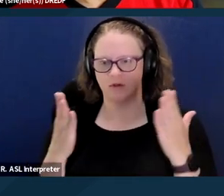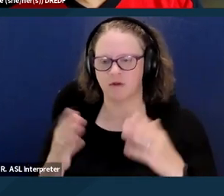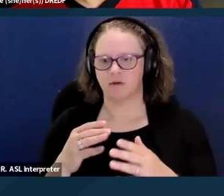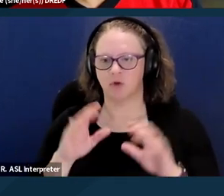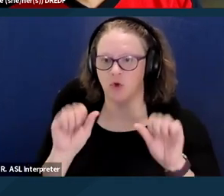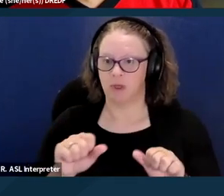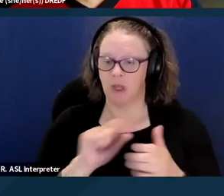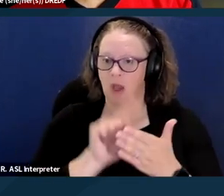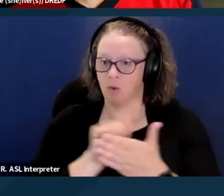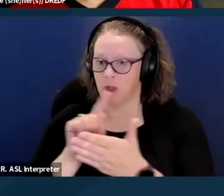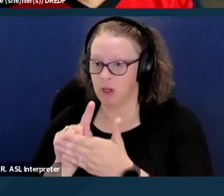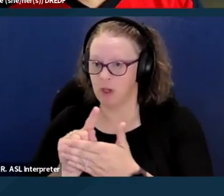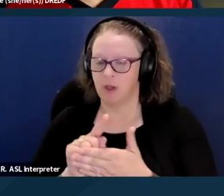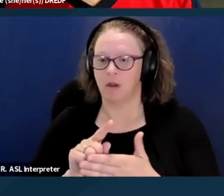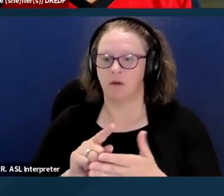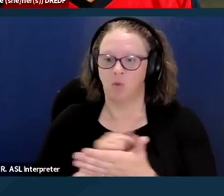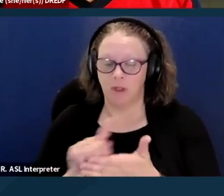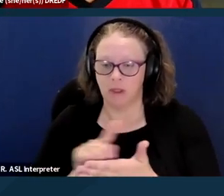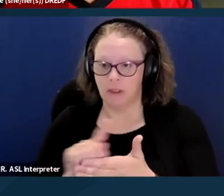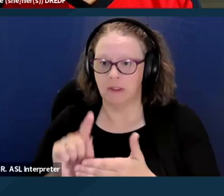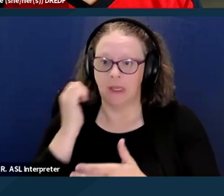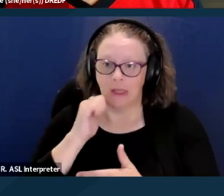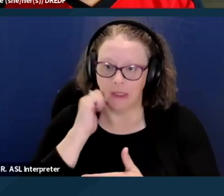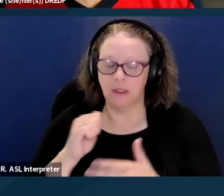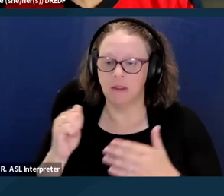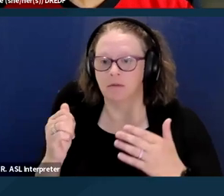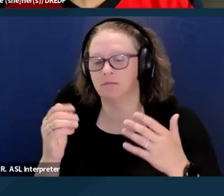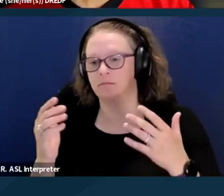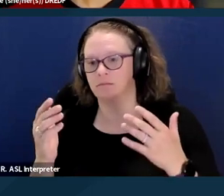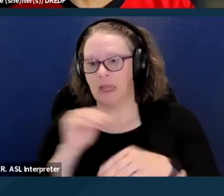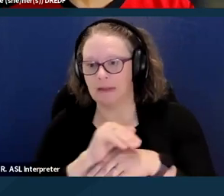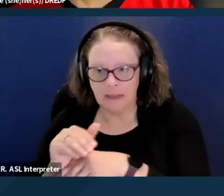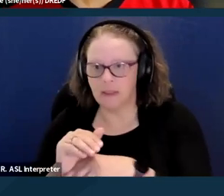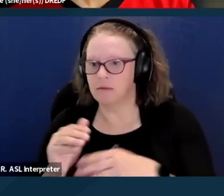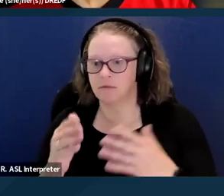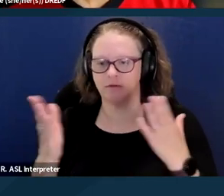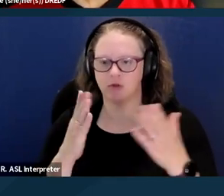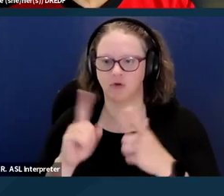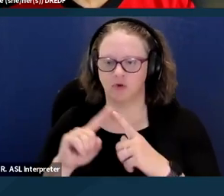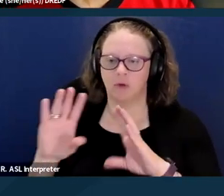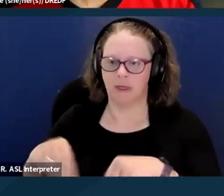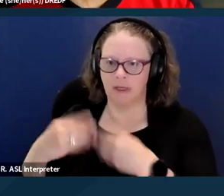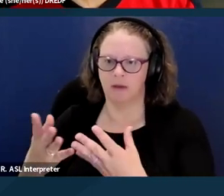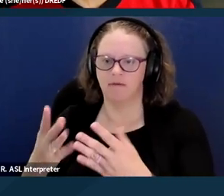for care to be given in the member's home, and that can be especially important for someone